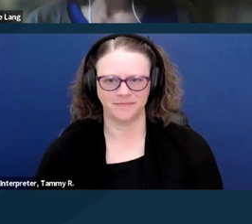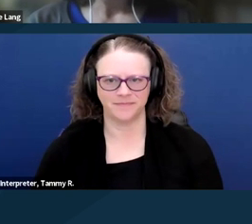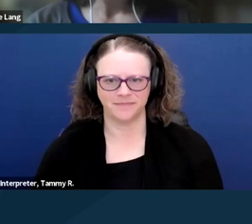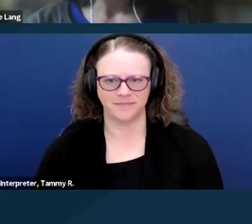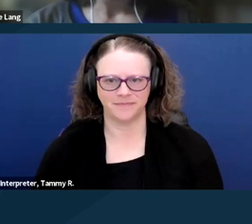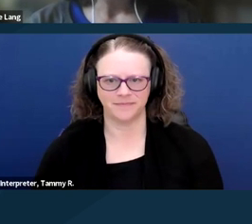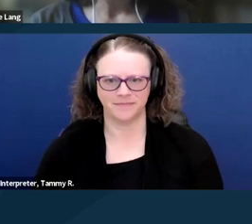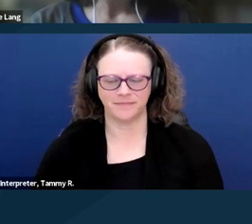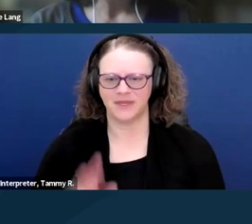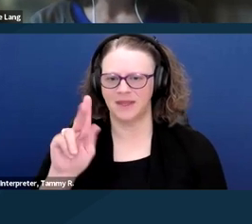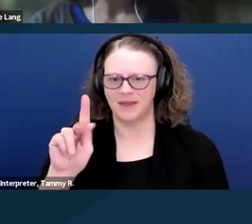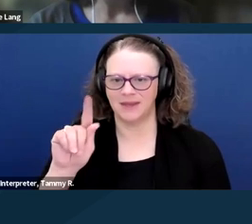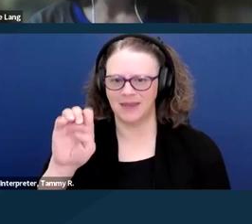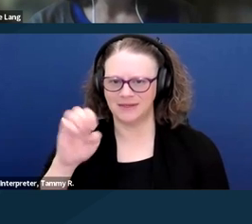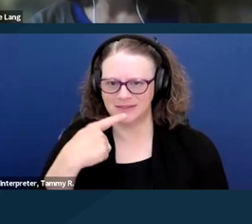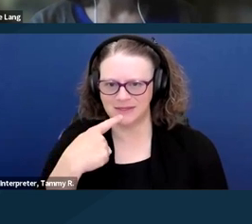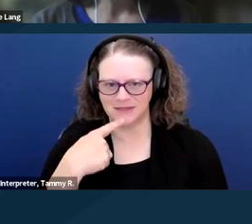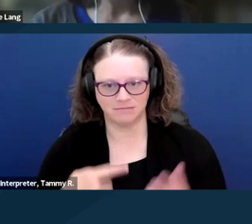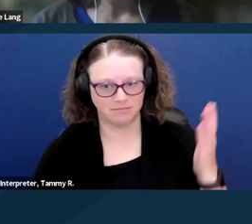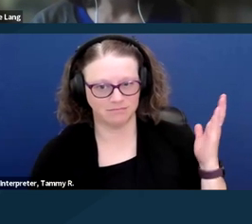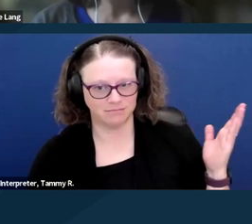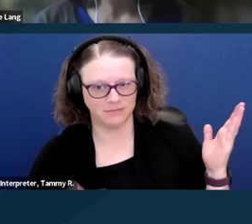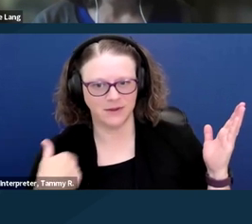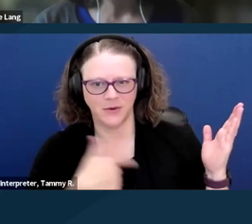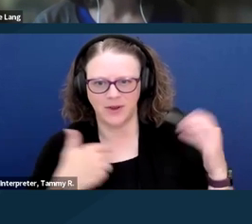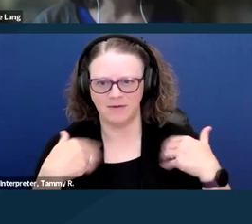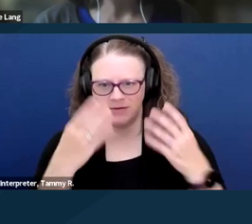So here we have information about poverty rates